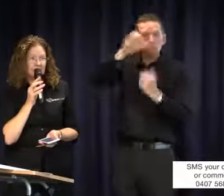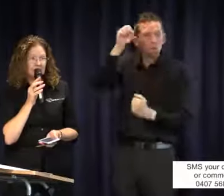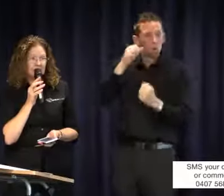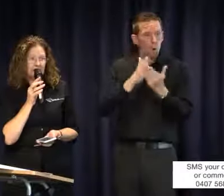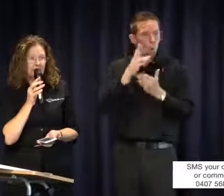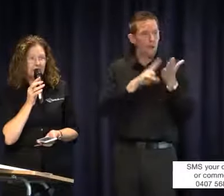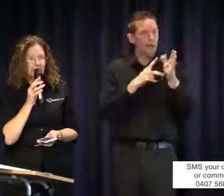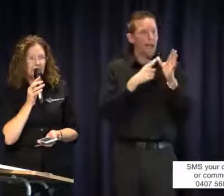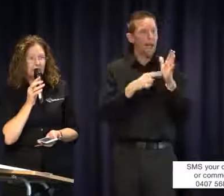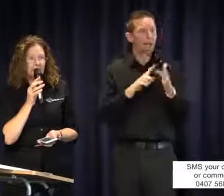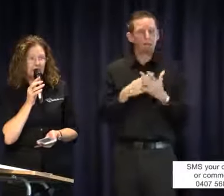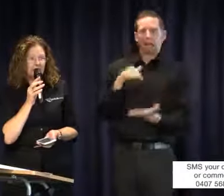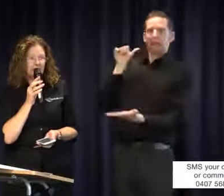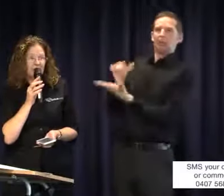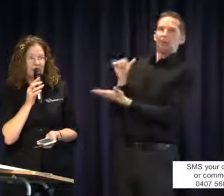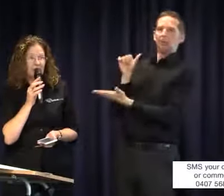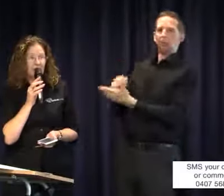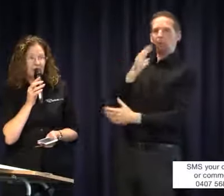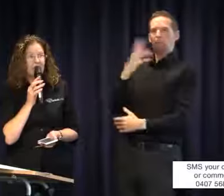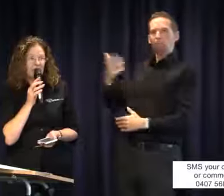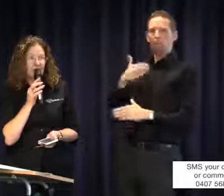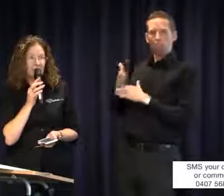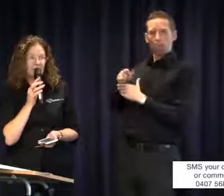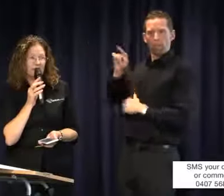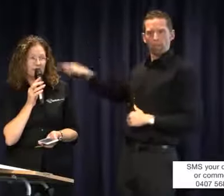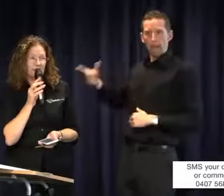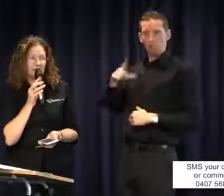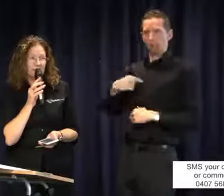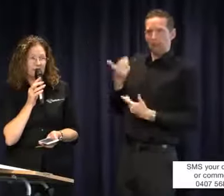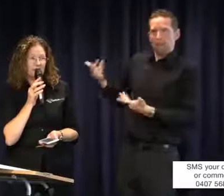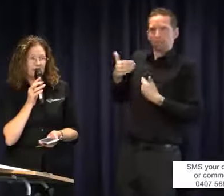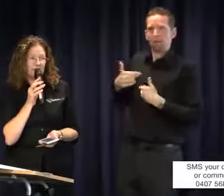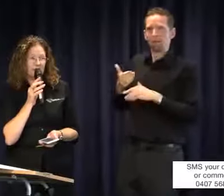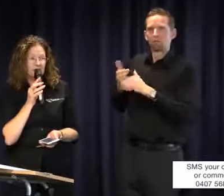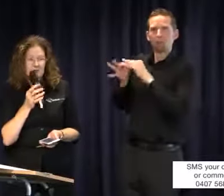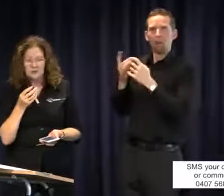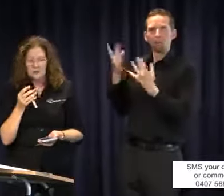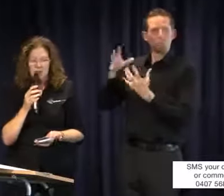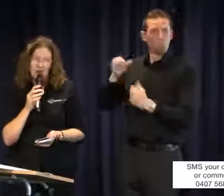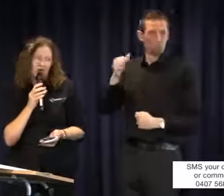NAATI then that is where you can work because you're allowed to work there without a qualification.